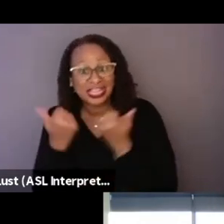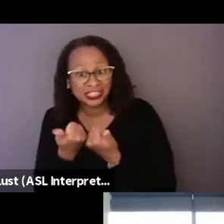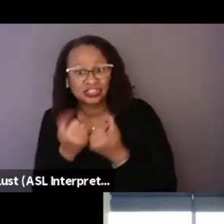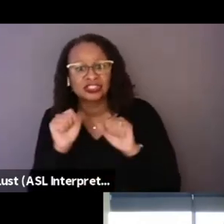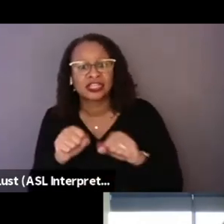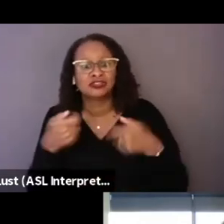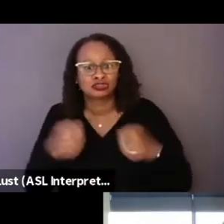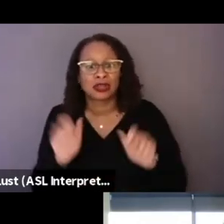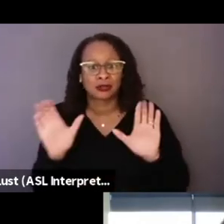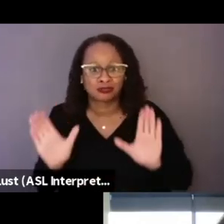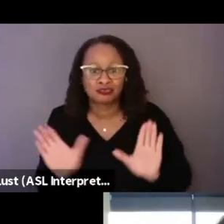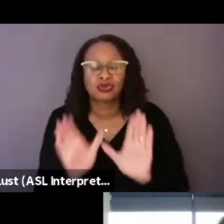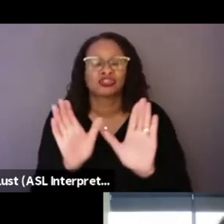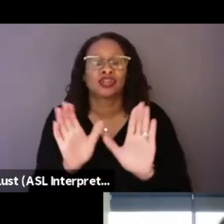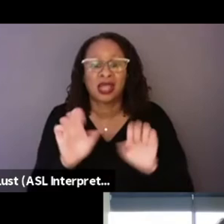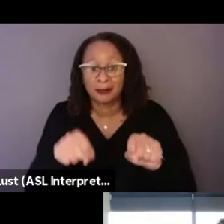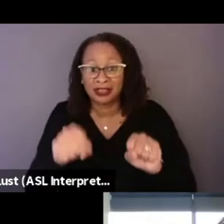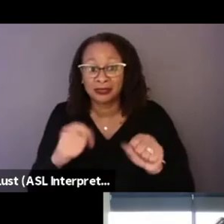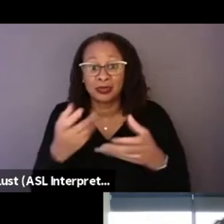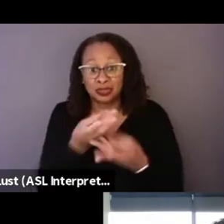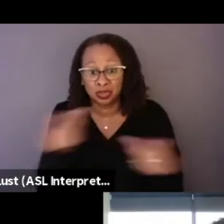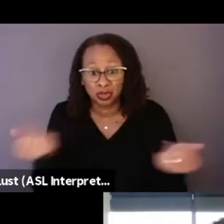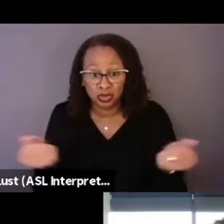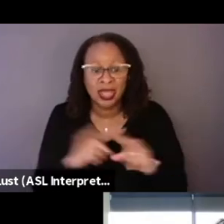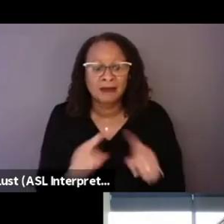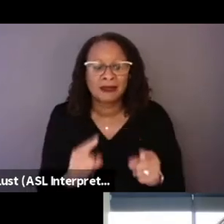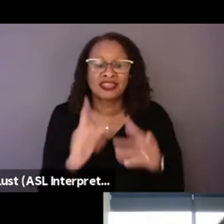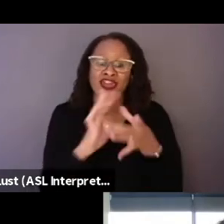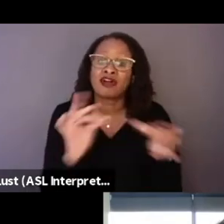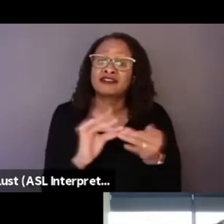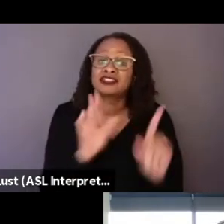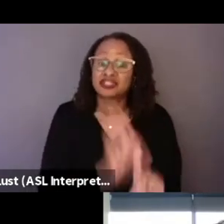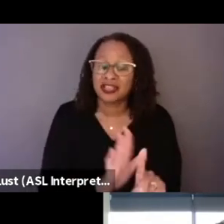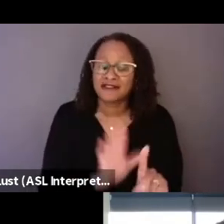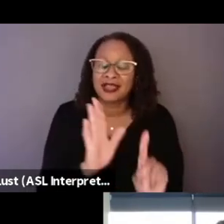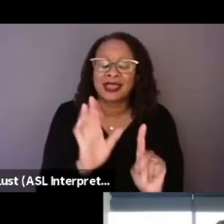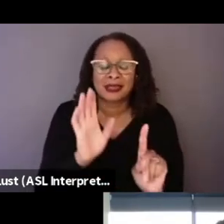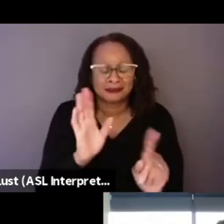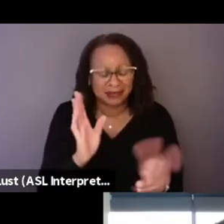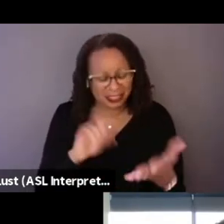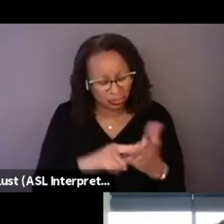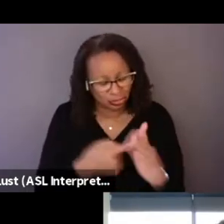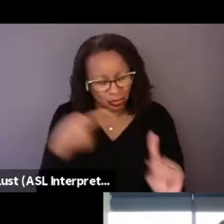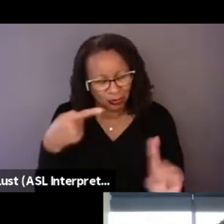you know, possibility solutions. But this conversation might be a start point. It's not going to give answers,